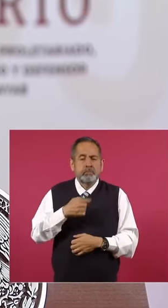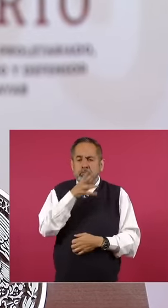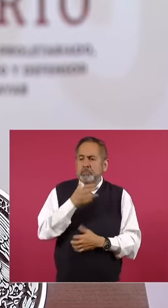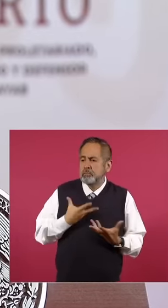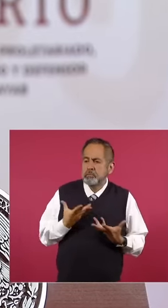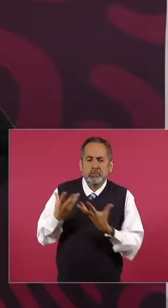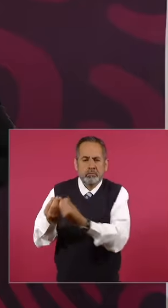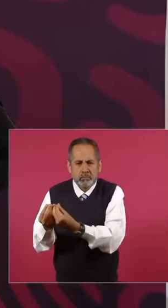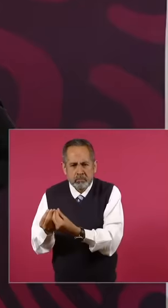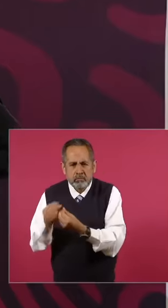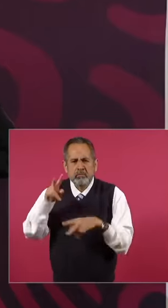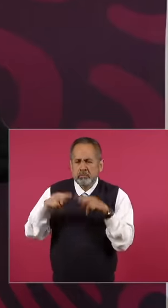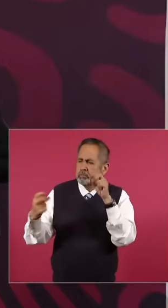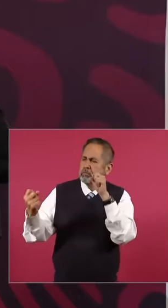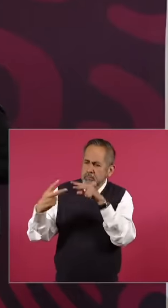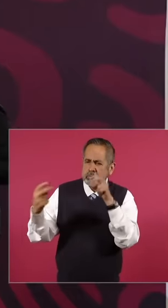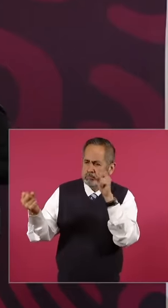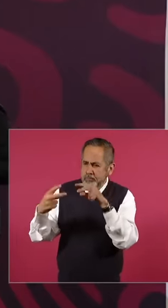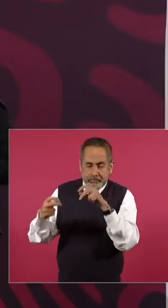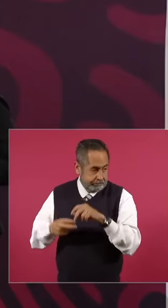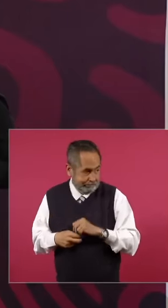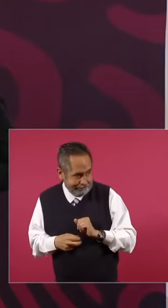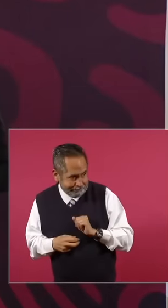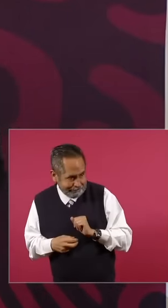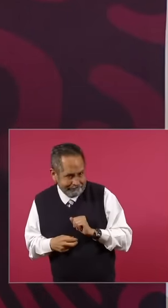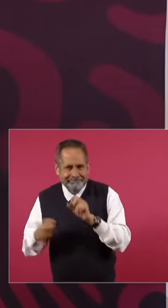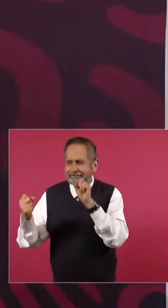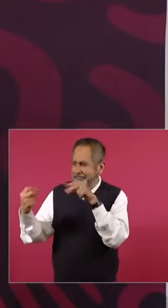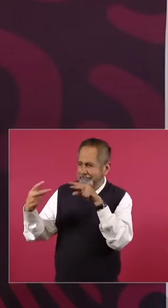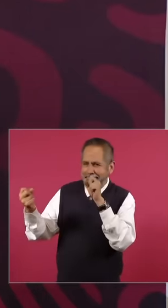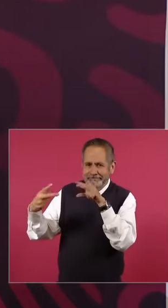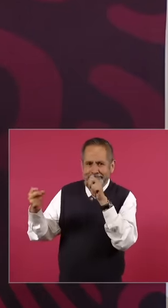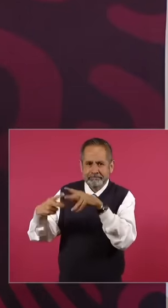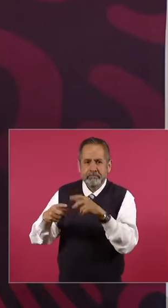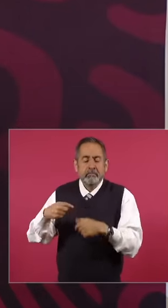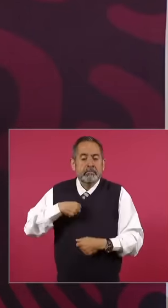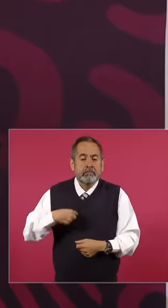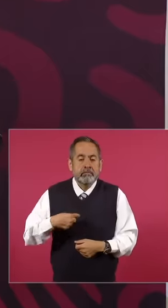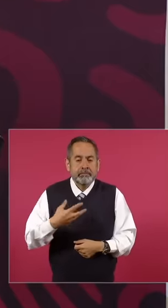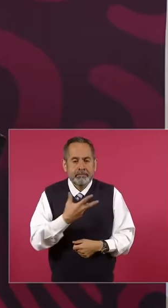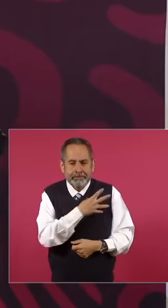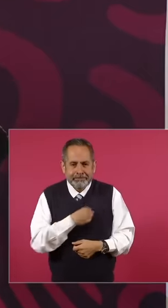we are going to be seeing each other very often, right, I can't do it because I have a son. Well, we have,